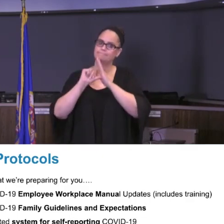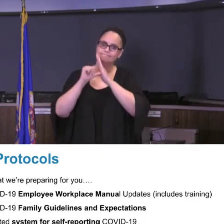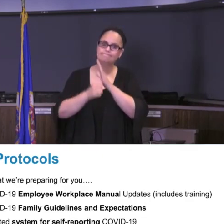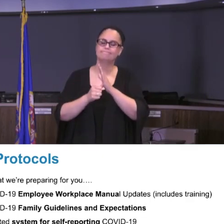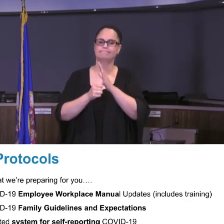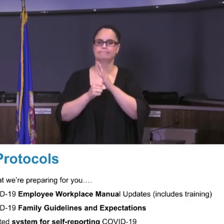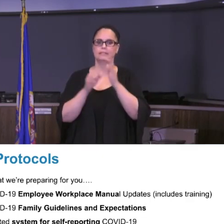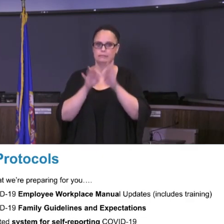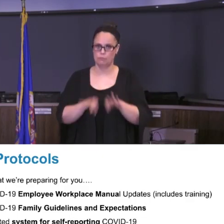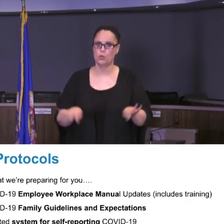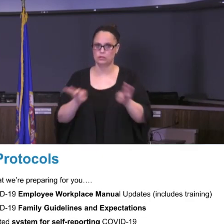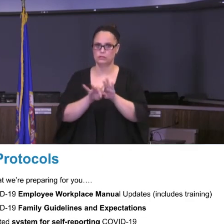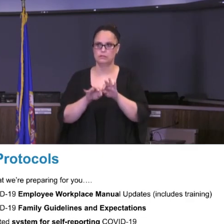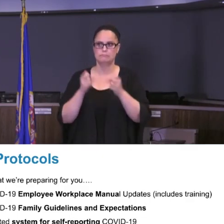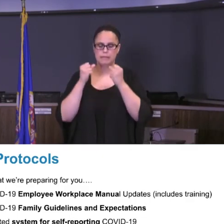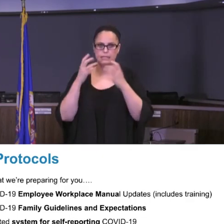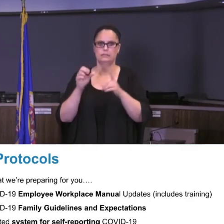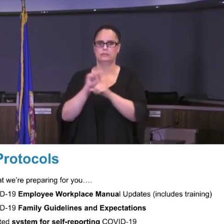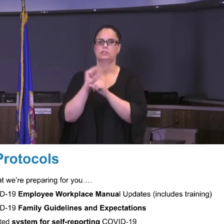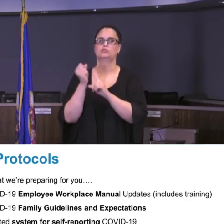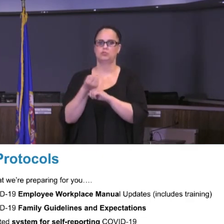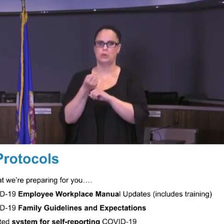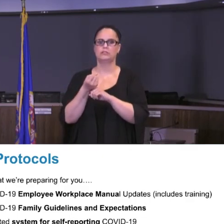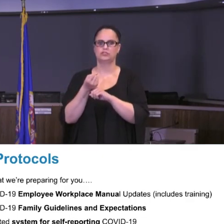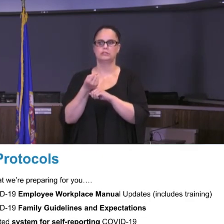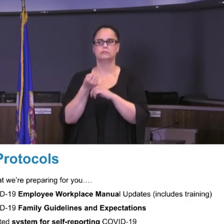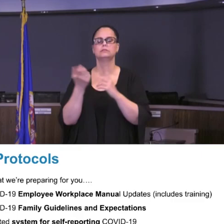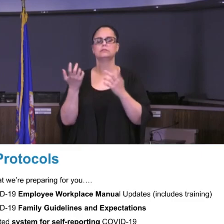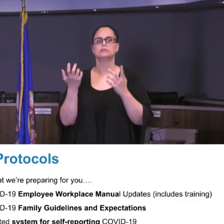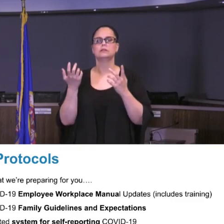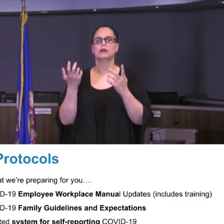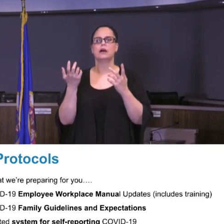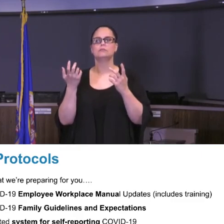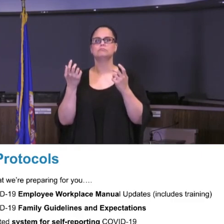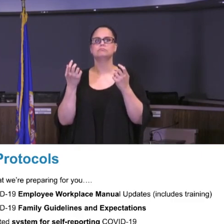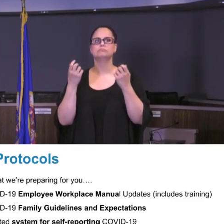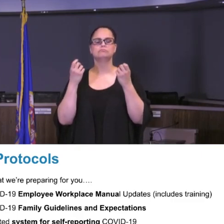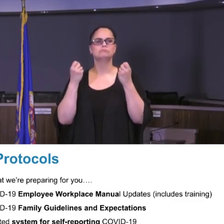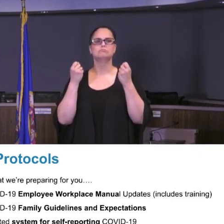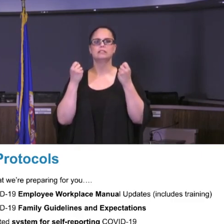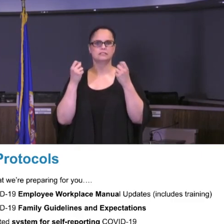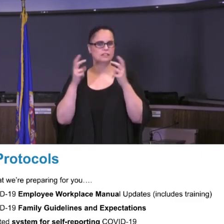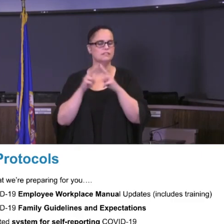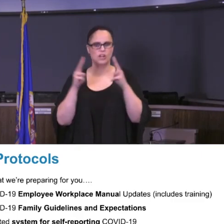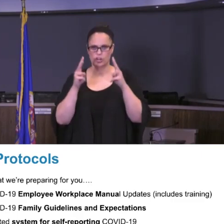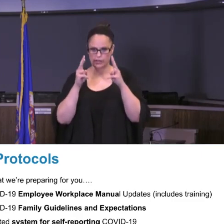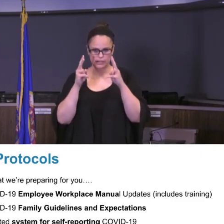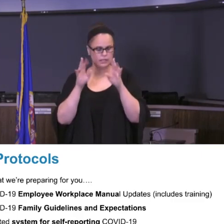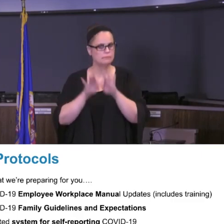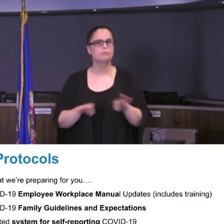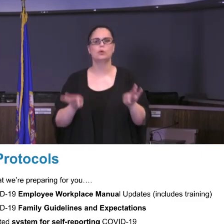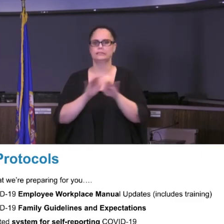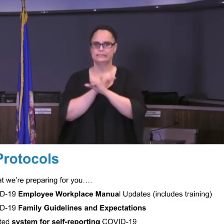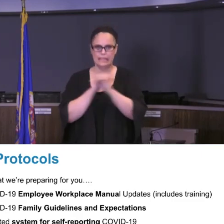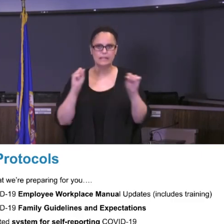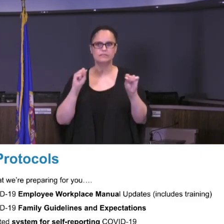cases of that being a very important safety factor for stopping the spread of COVID-19. So it's something that we're